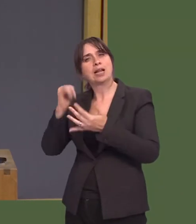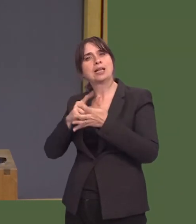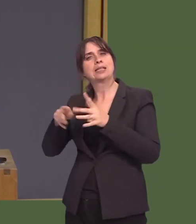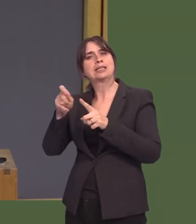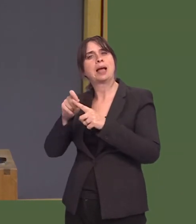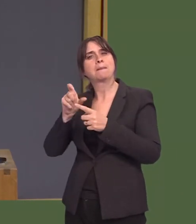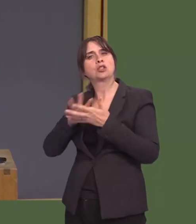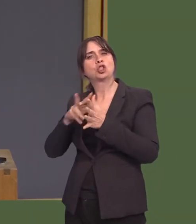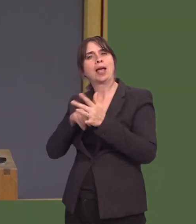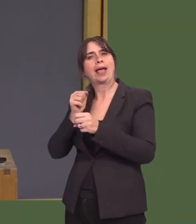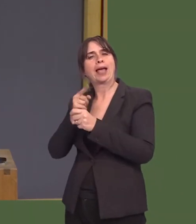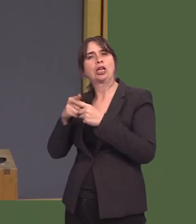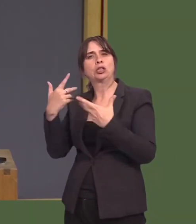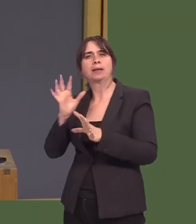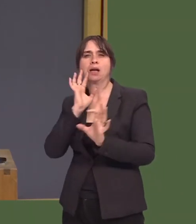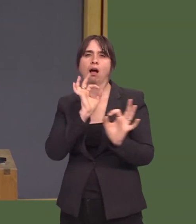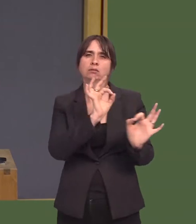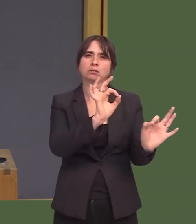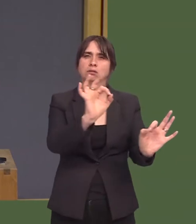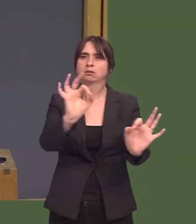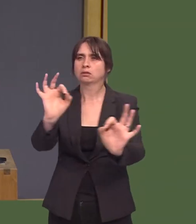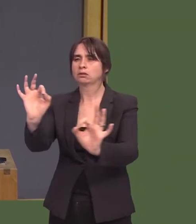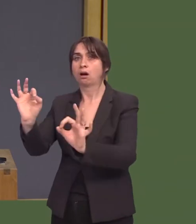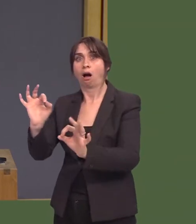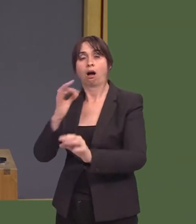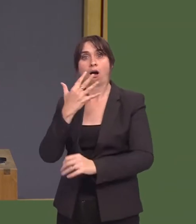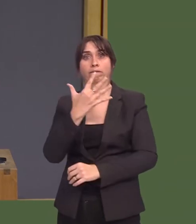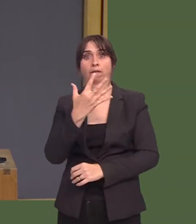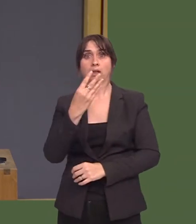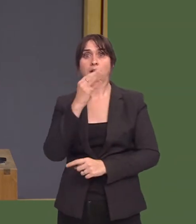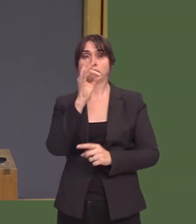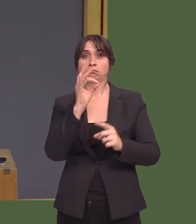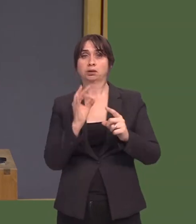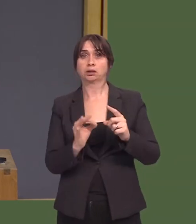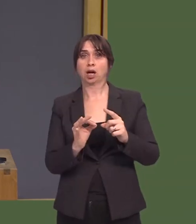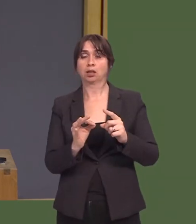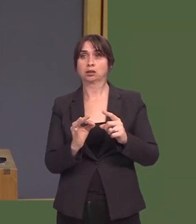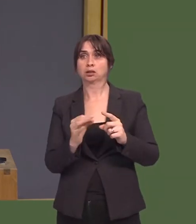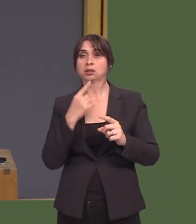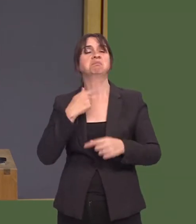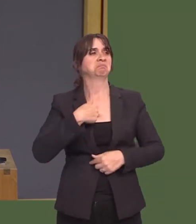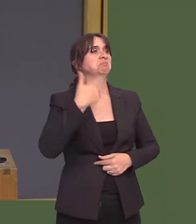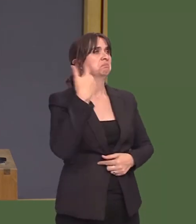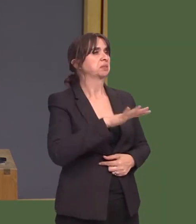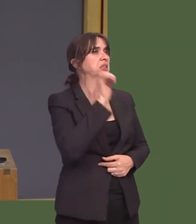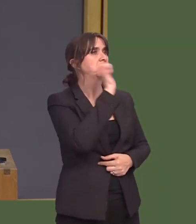This has discovered that 59 per cent of people report having received one cold call a week,